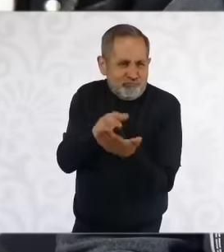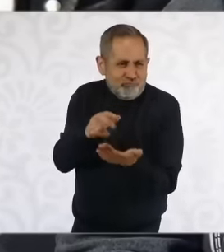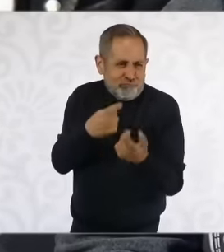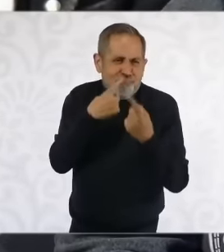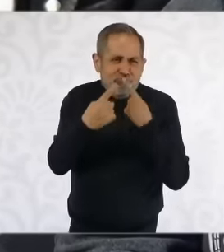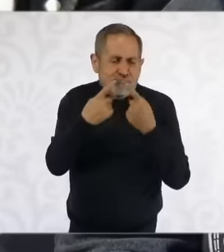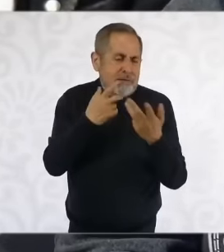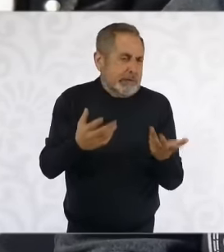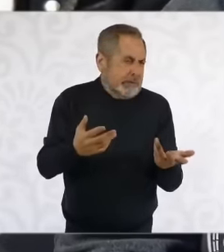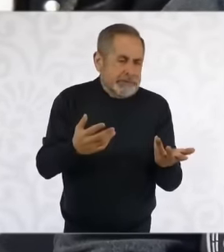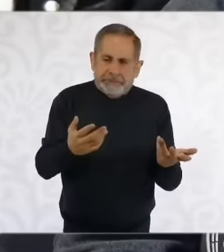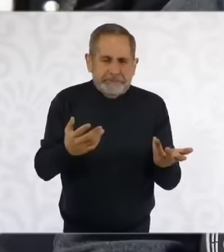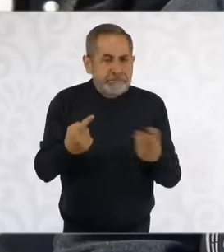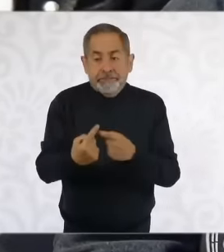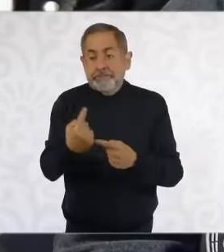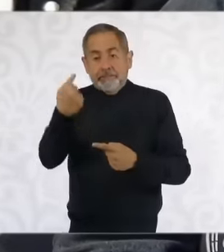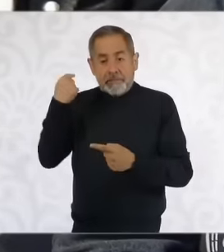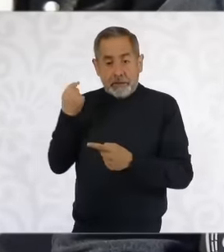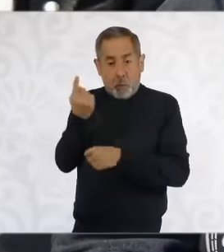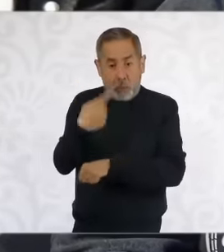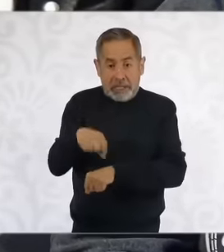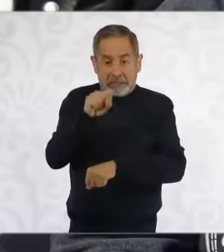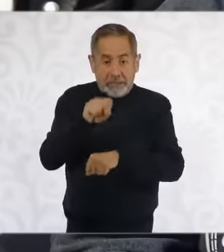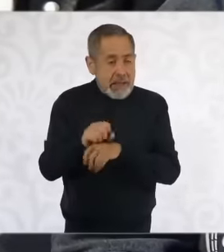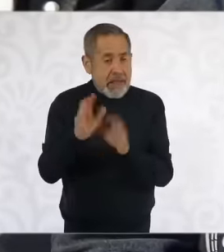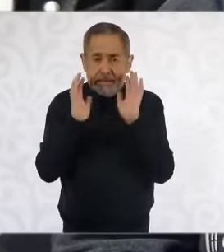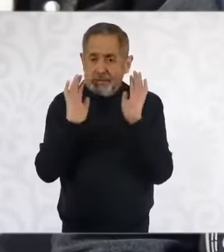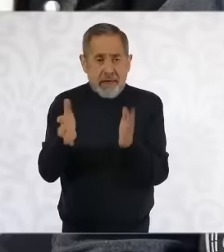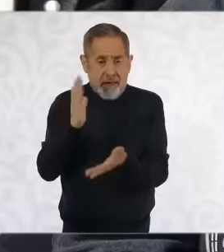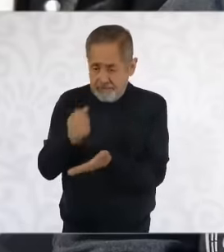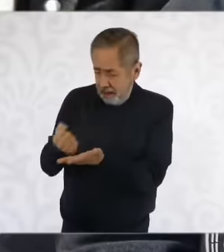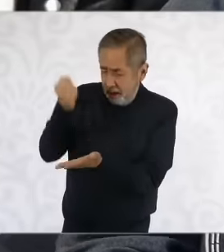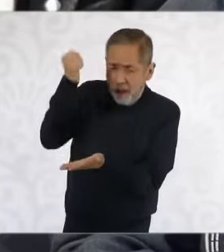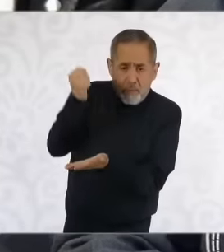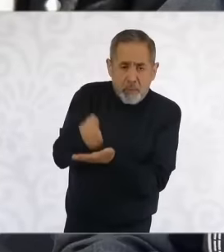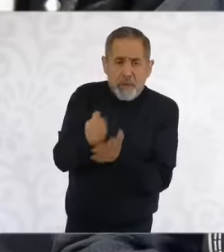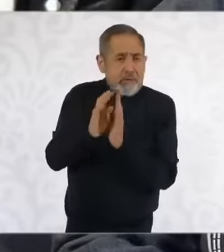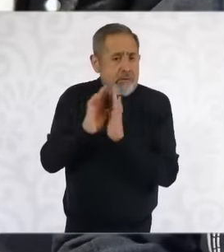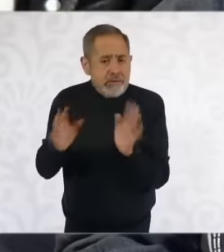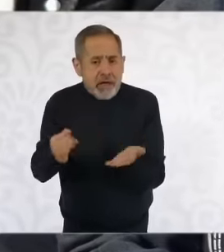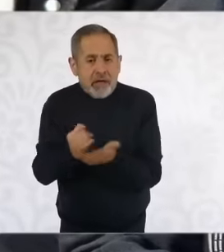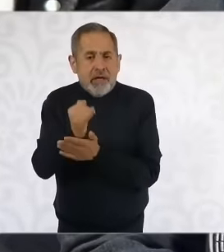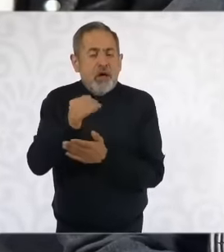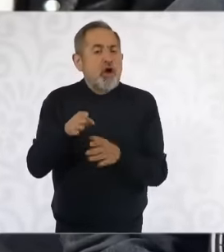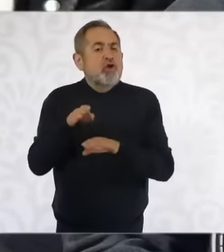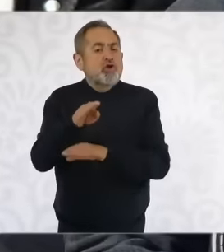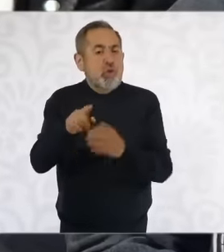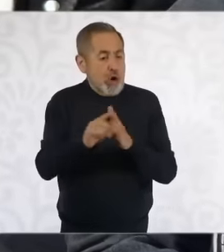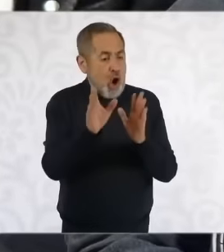which last week this reform was approved in terms of the non-challengeability of the reforms